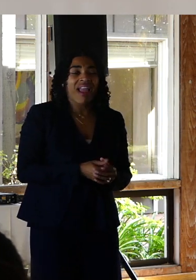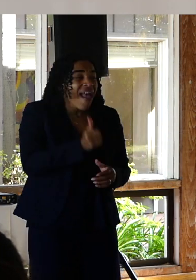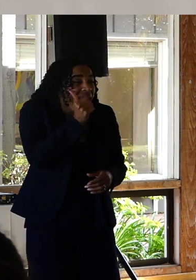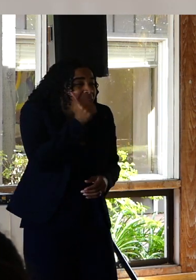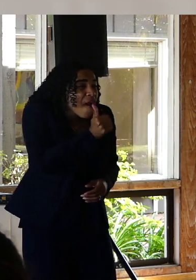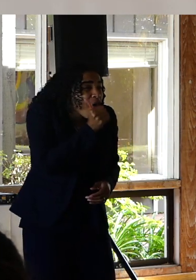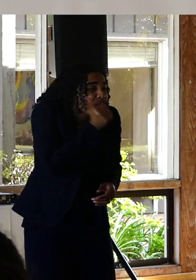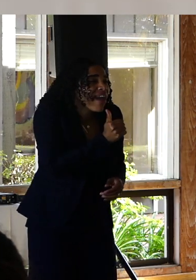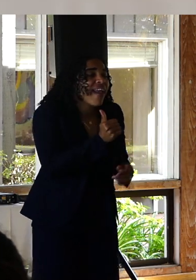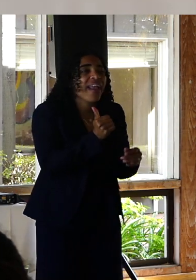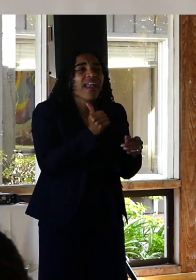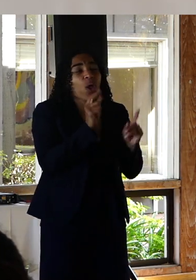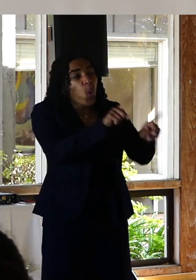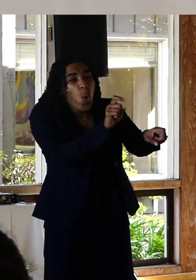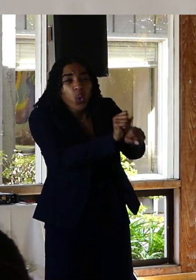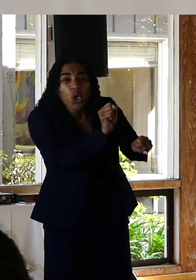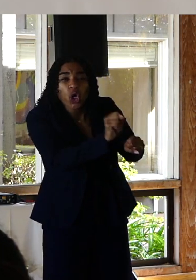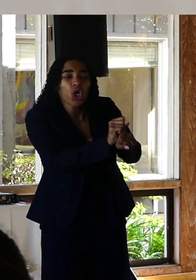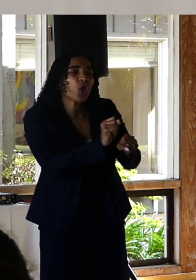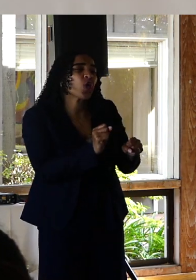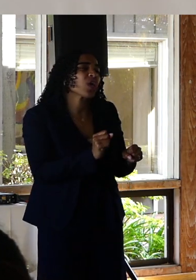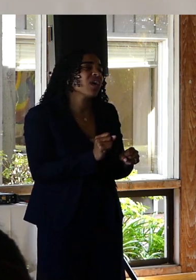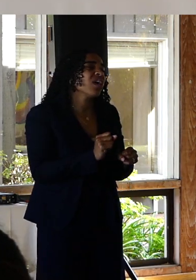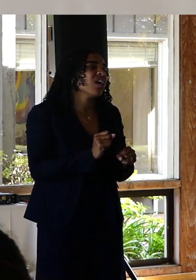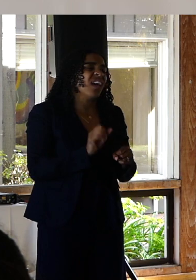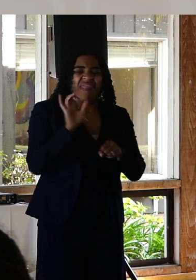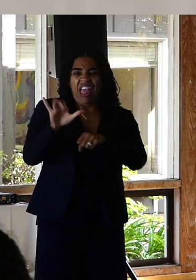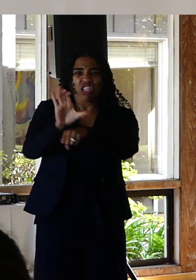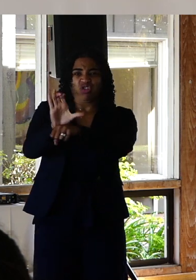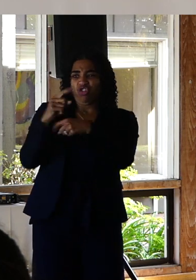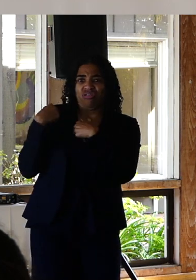day to day of a new position at work, leaving the church I'd been part of